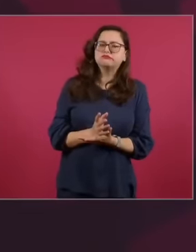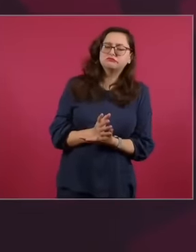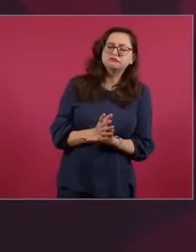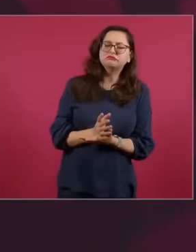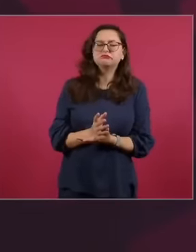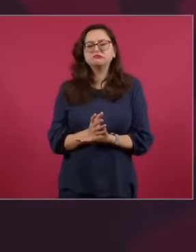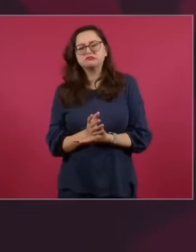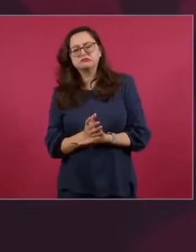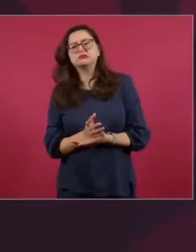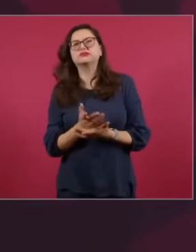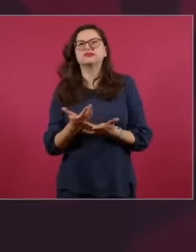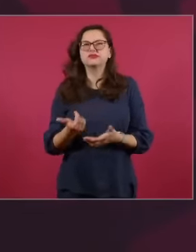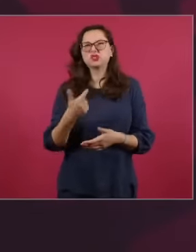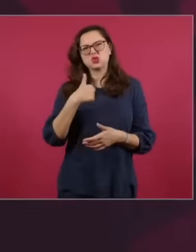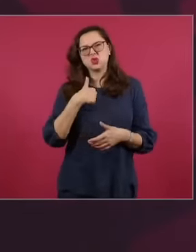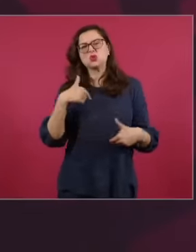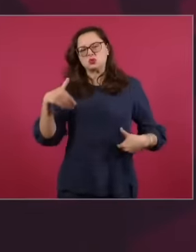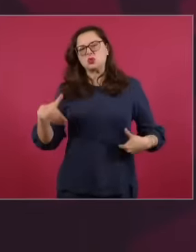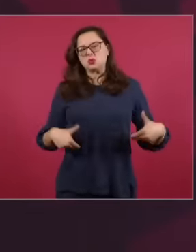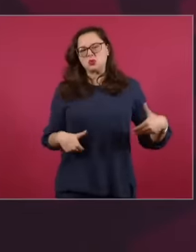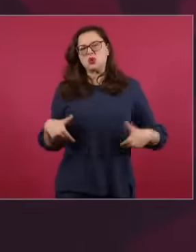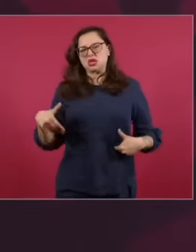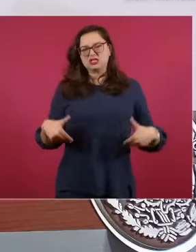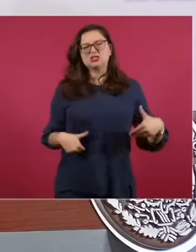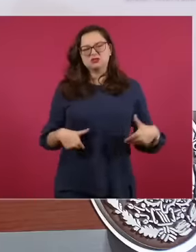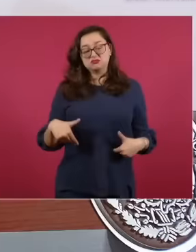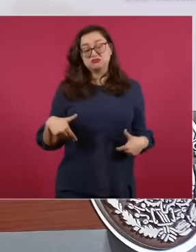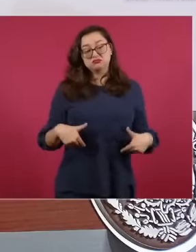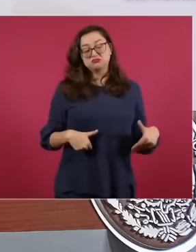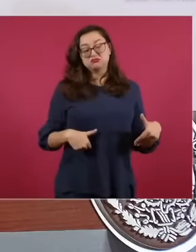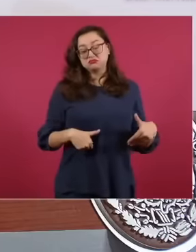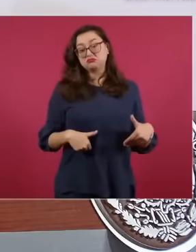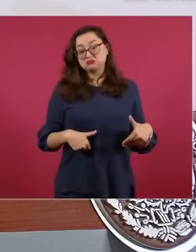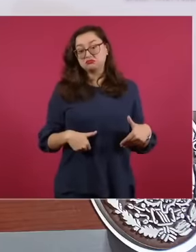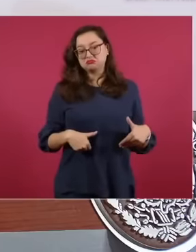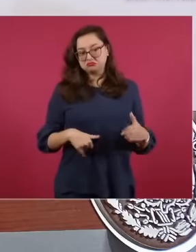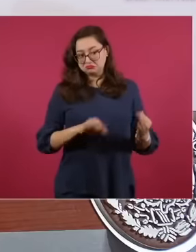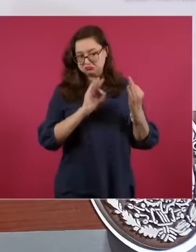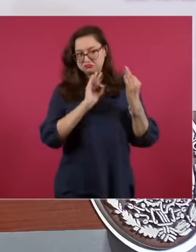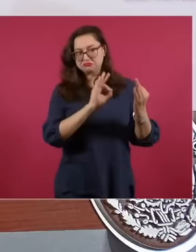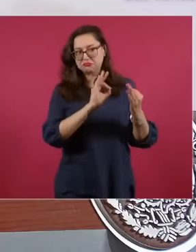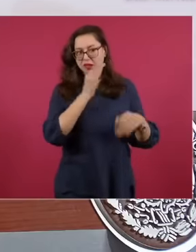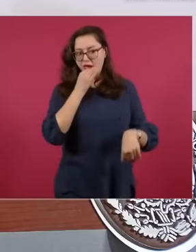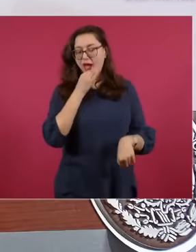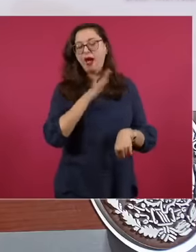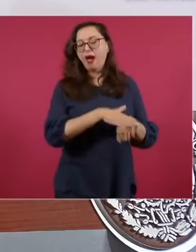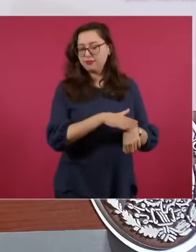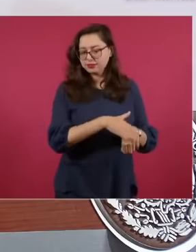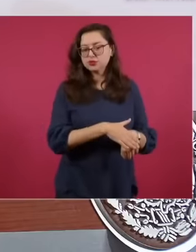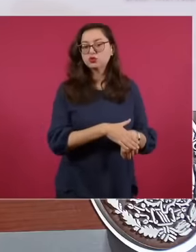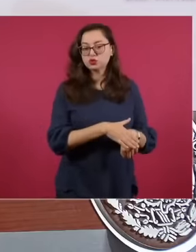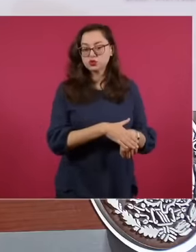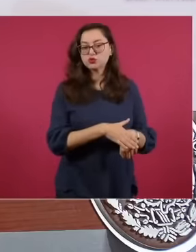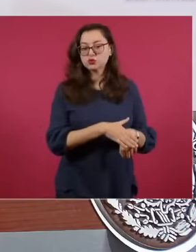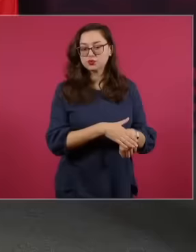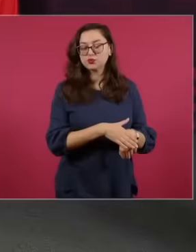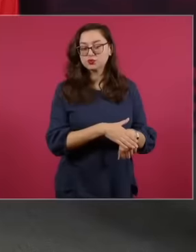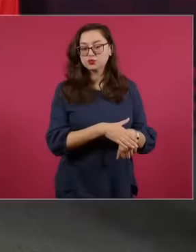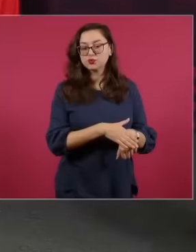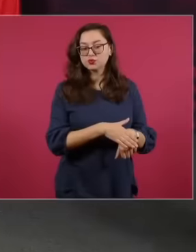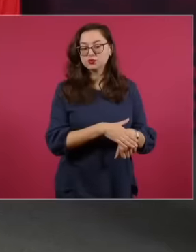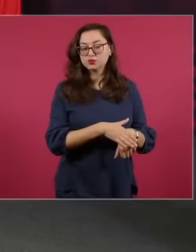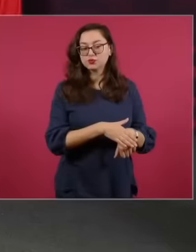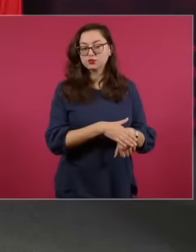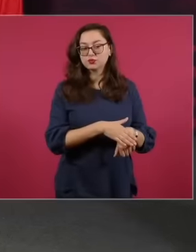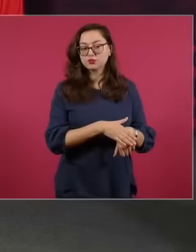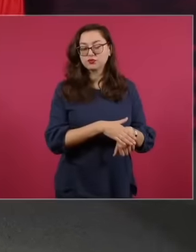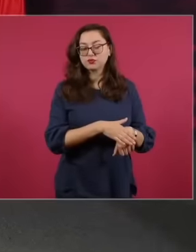protest